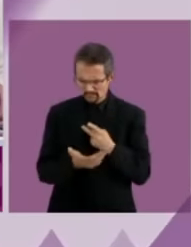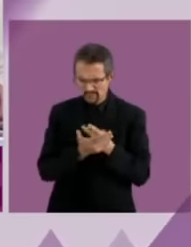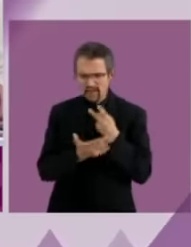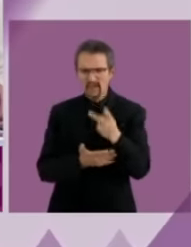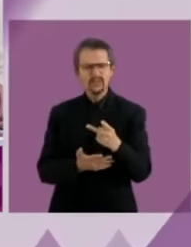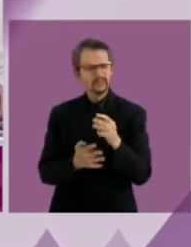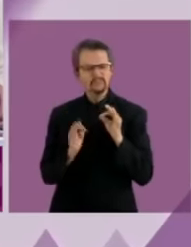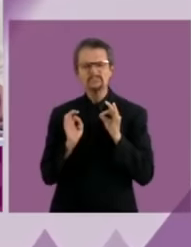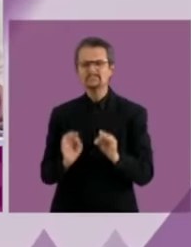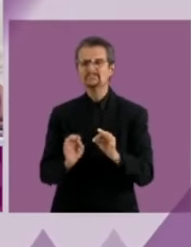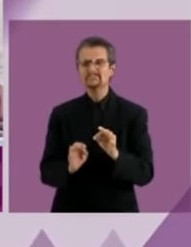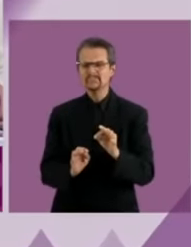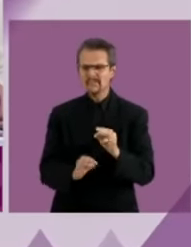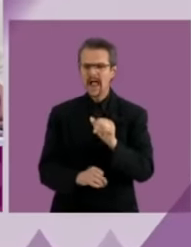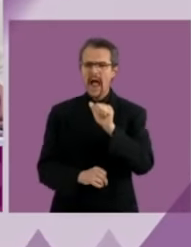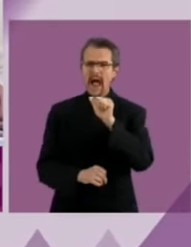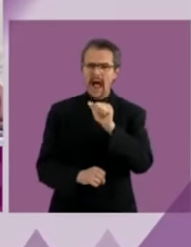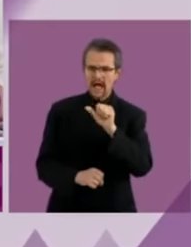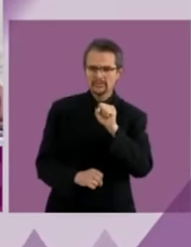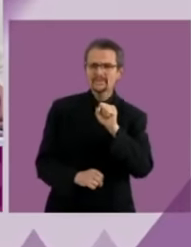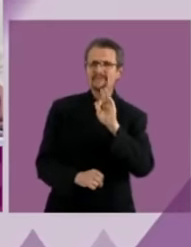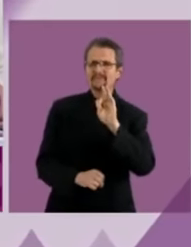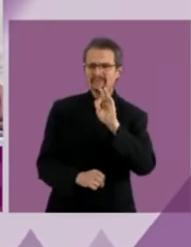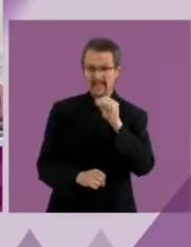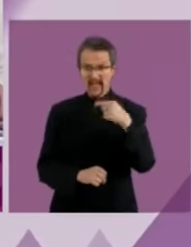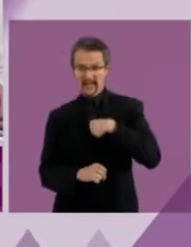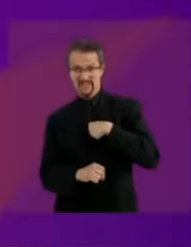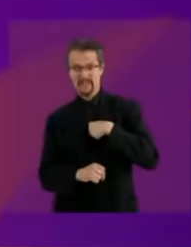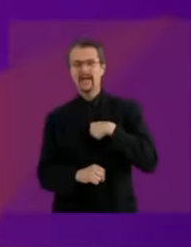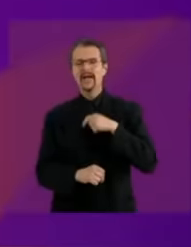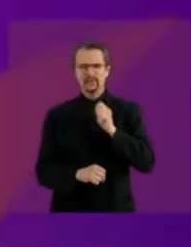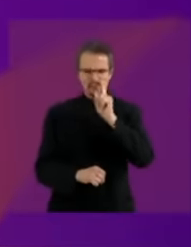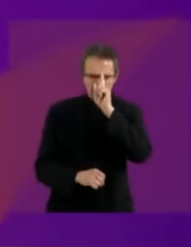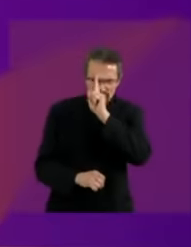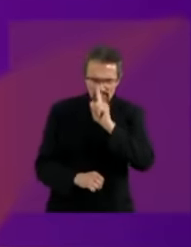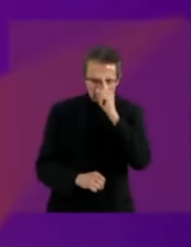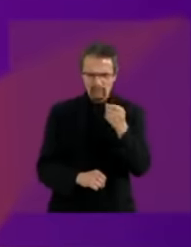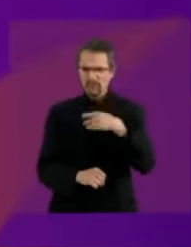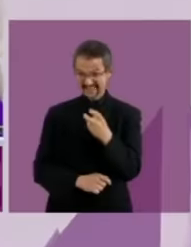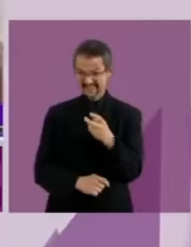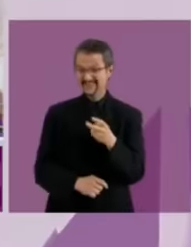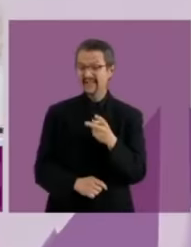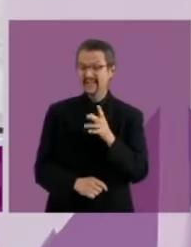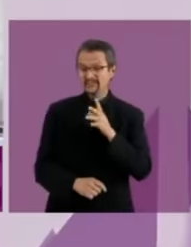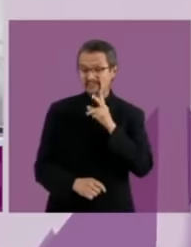the superior audit of the federation. Thank you for your time. 12 seconds left Thank you